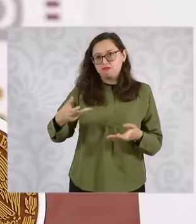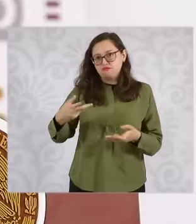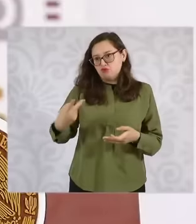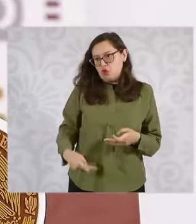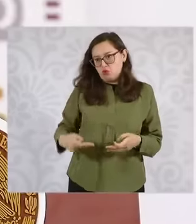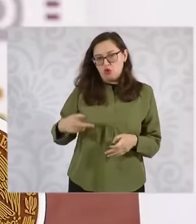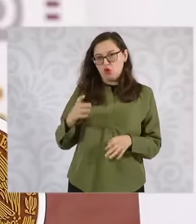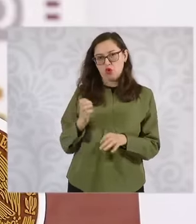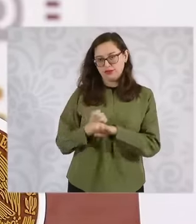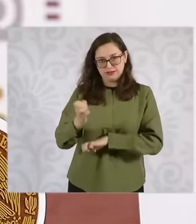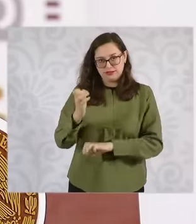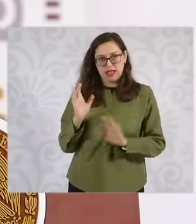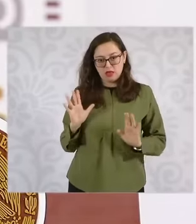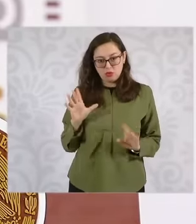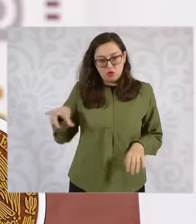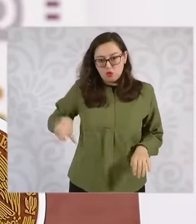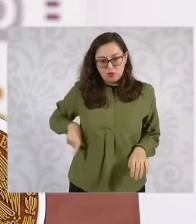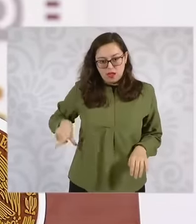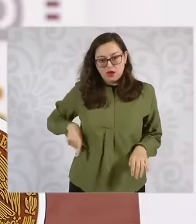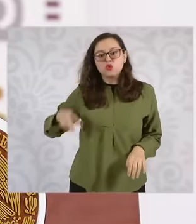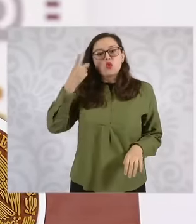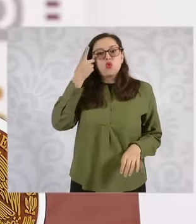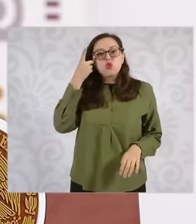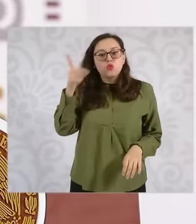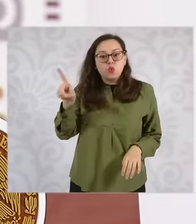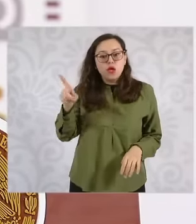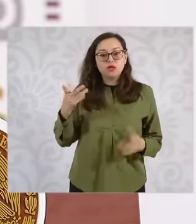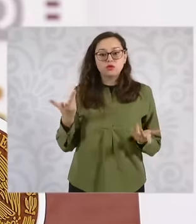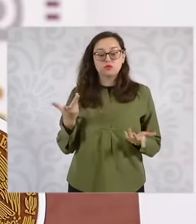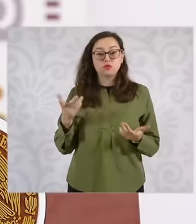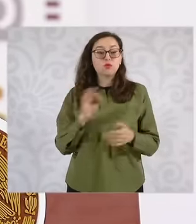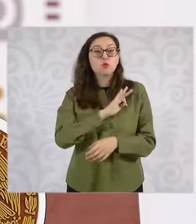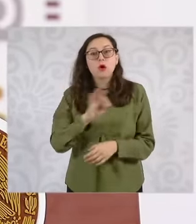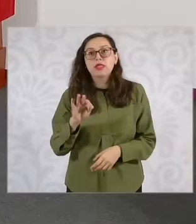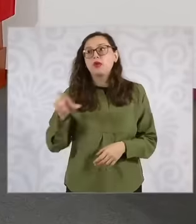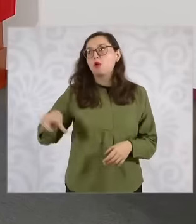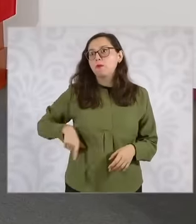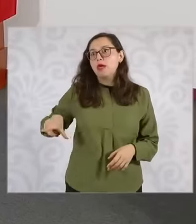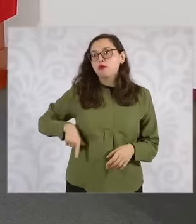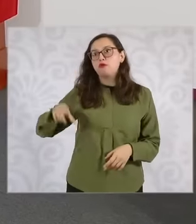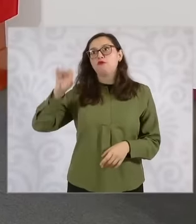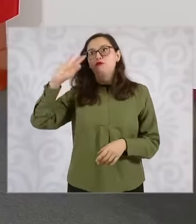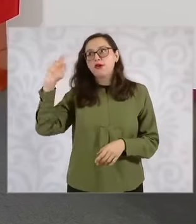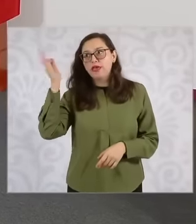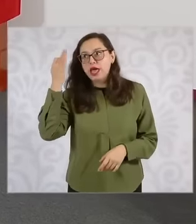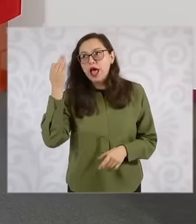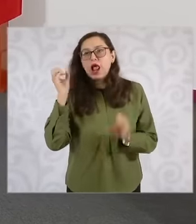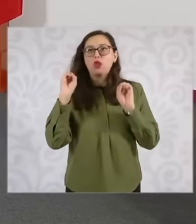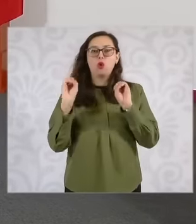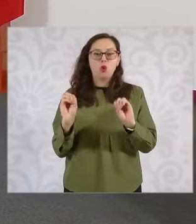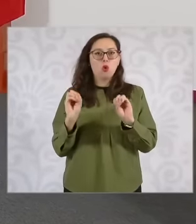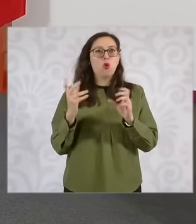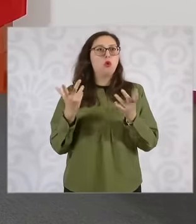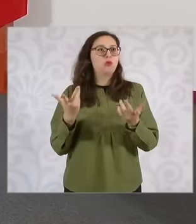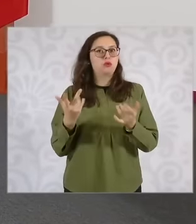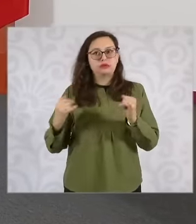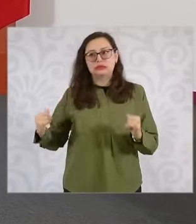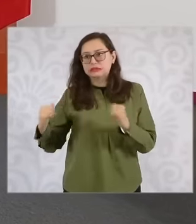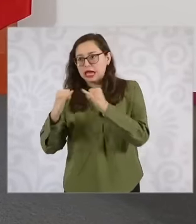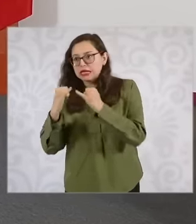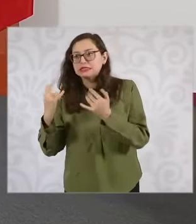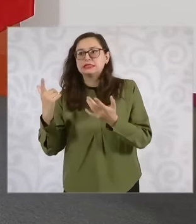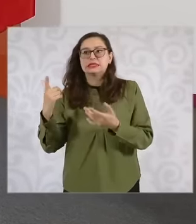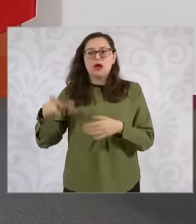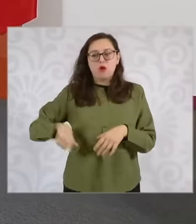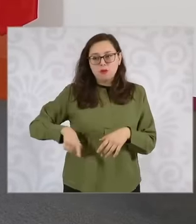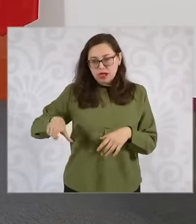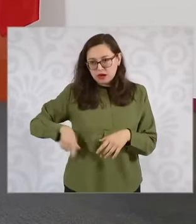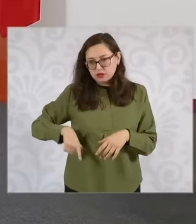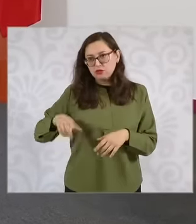land that is of the Federal Government from different instances of the Federal Government or the government or